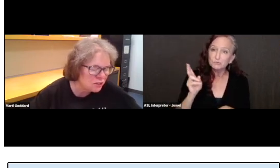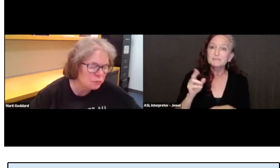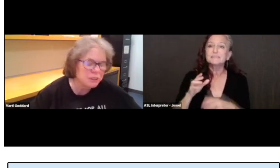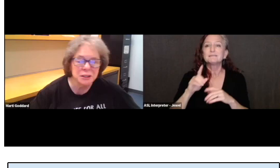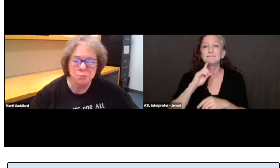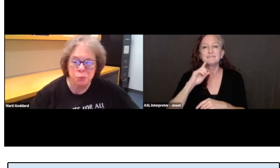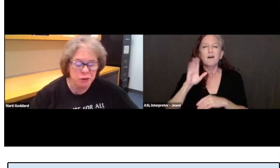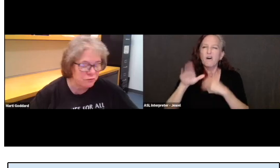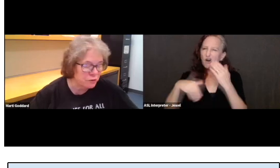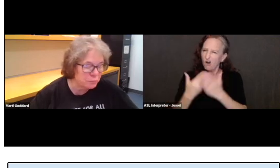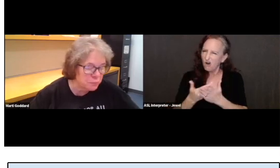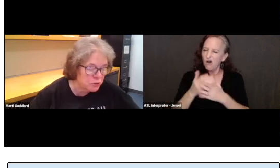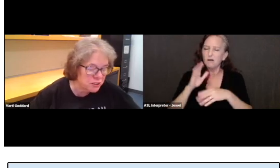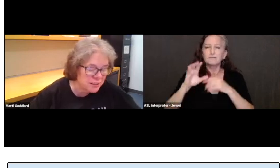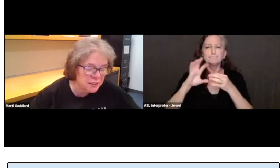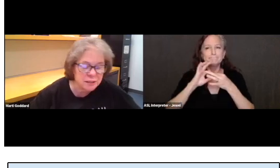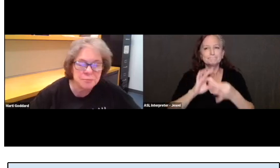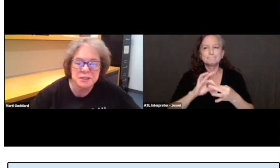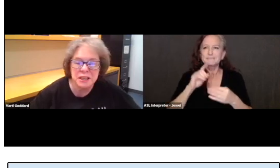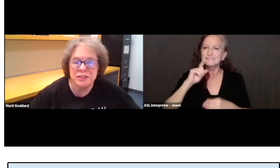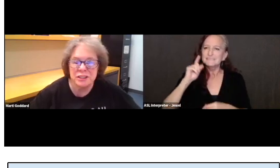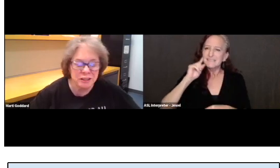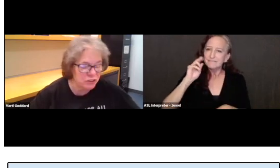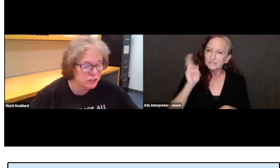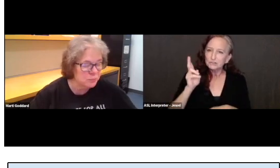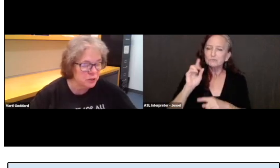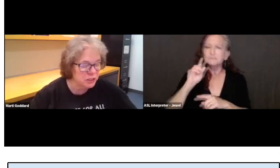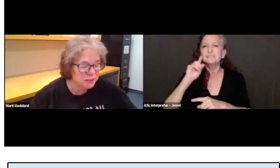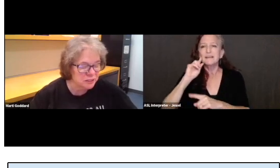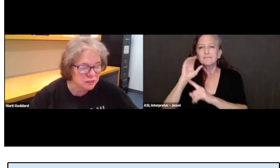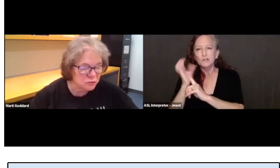It's really important for people to see themselves and their experiences